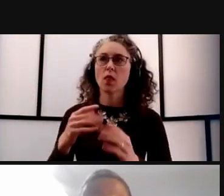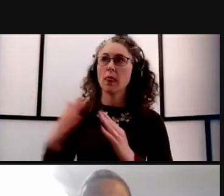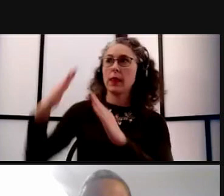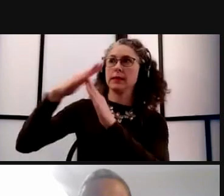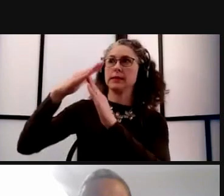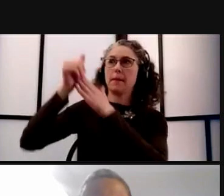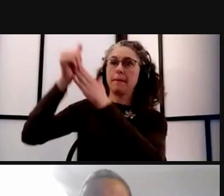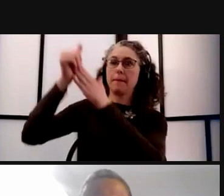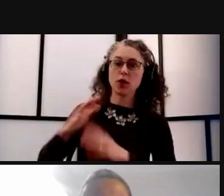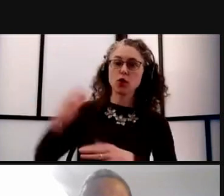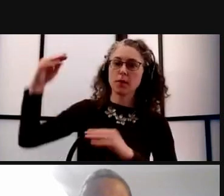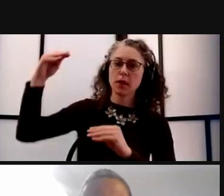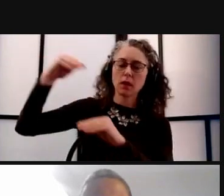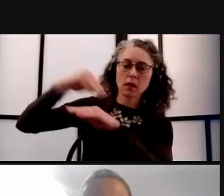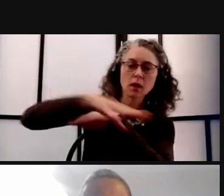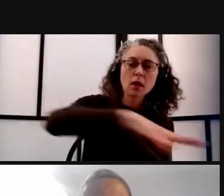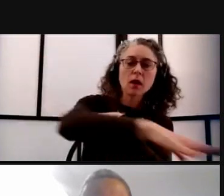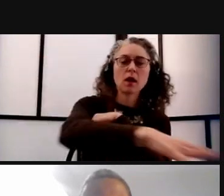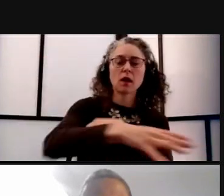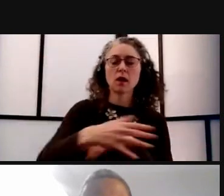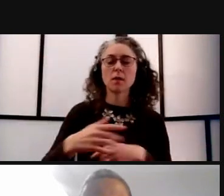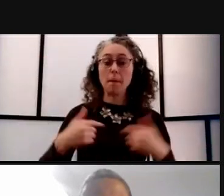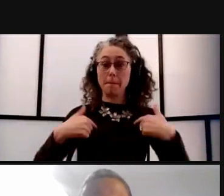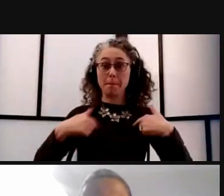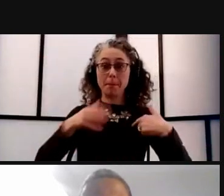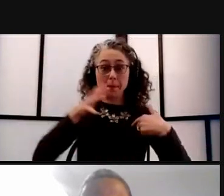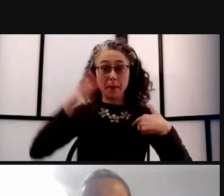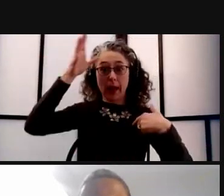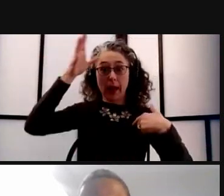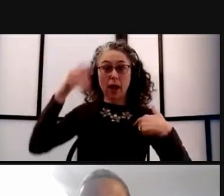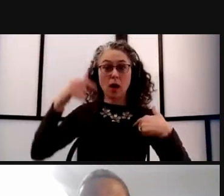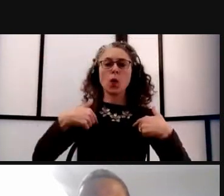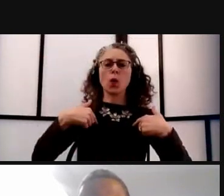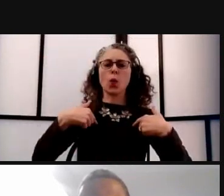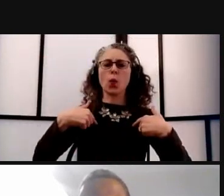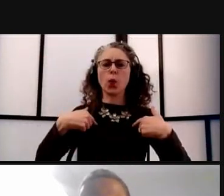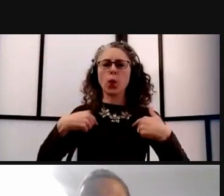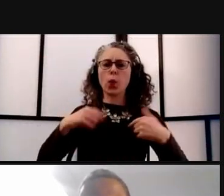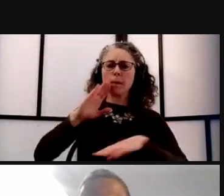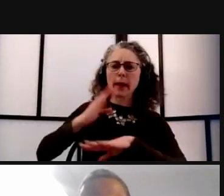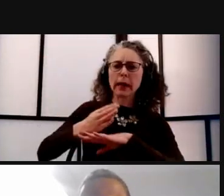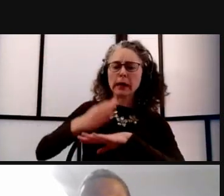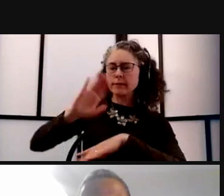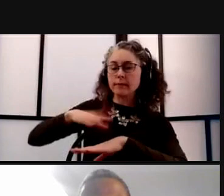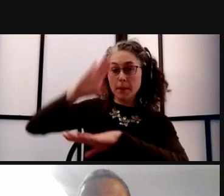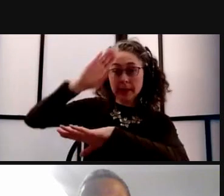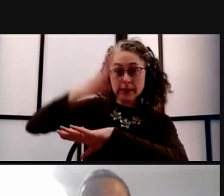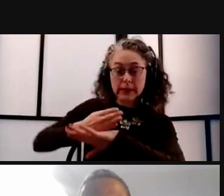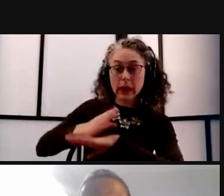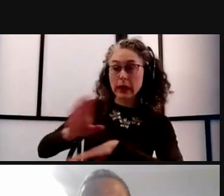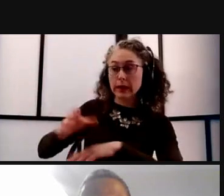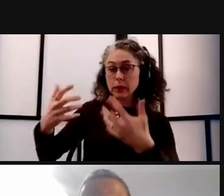As a parent, I say, thank you also 'cause I know this was something that my son and his roommates are also doing.